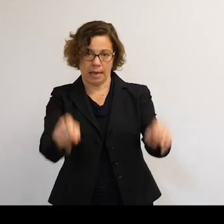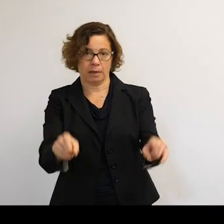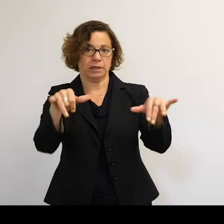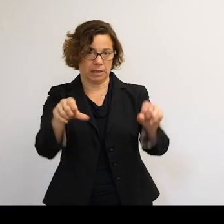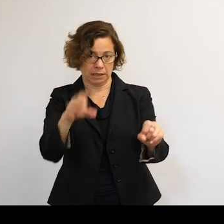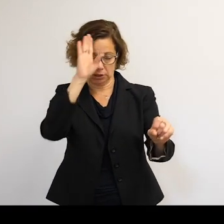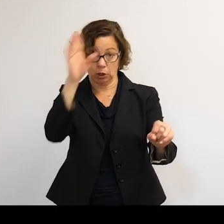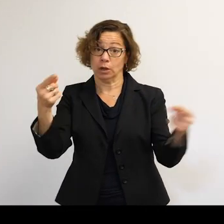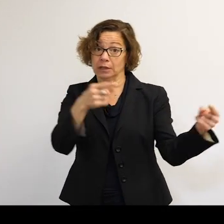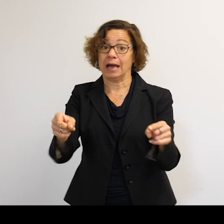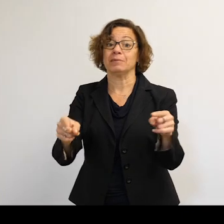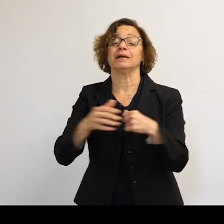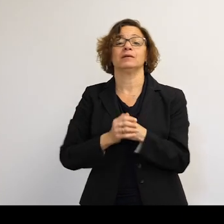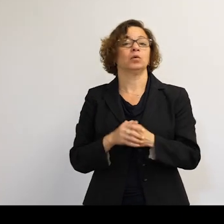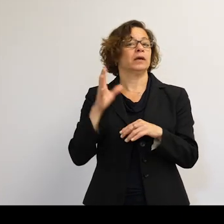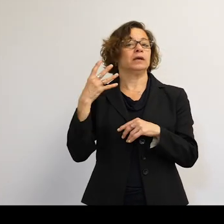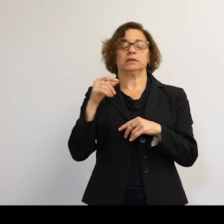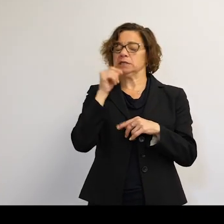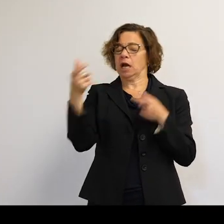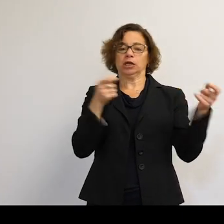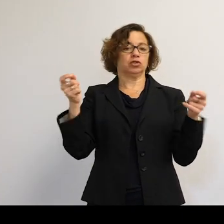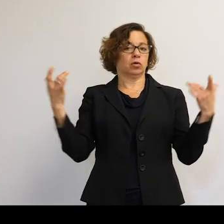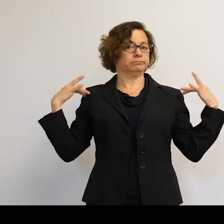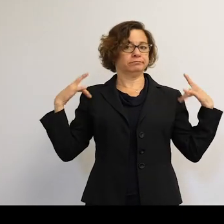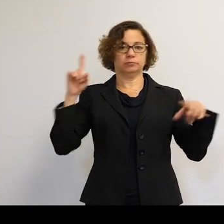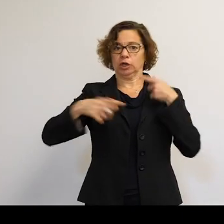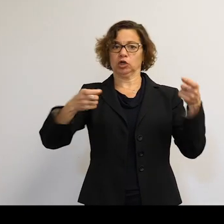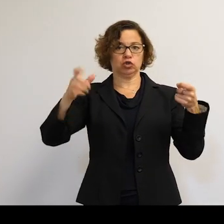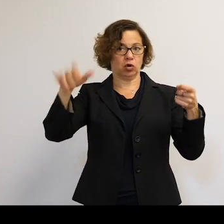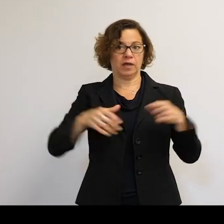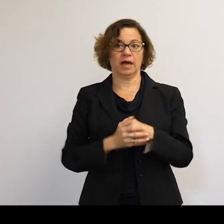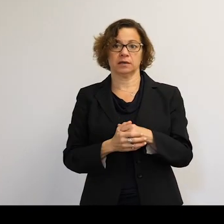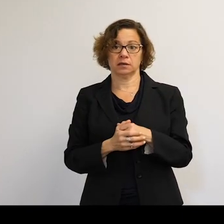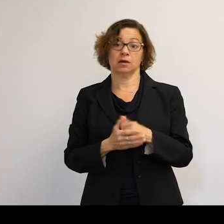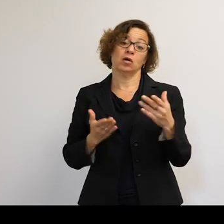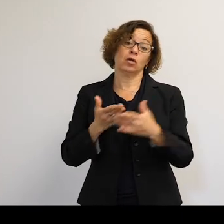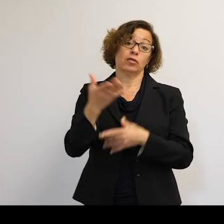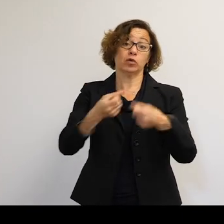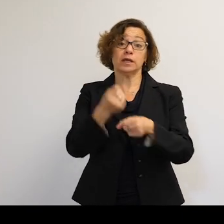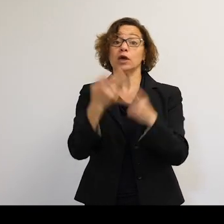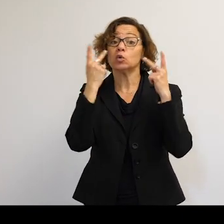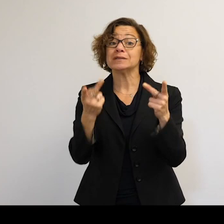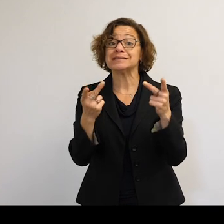OK, so this was outside of our control. Again, if we go through the year, you'll see the objects spreading out.